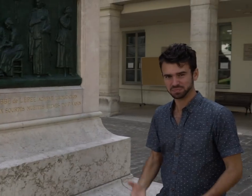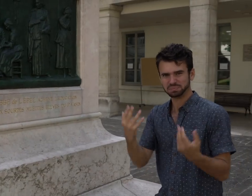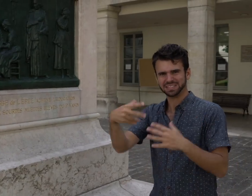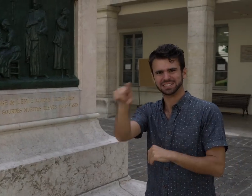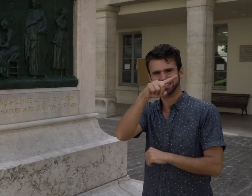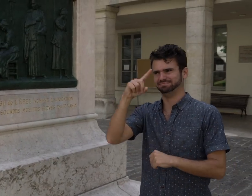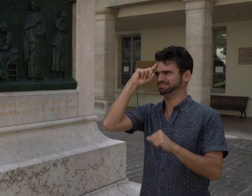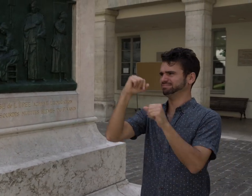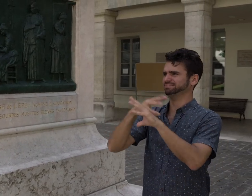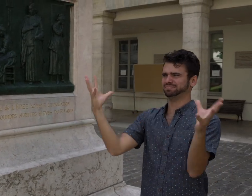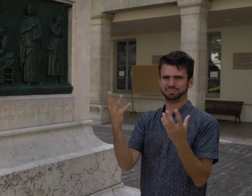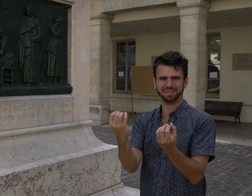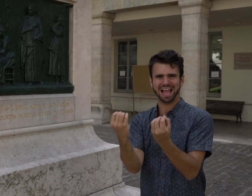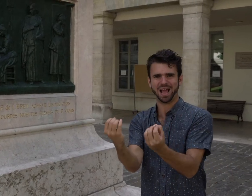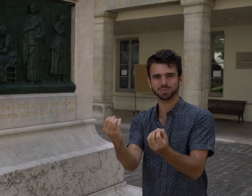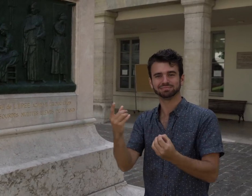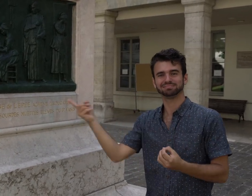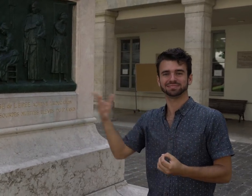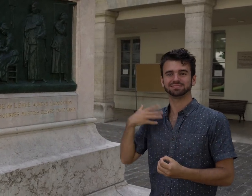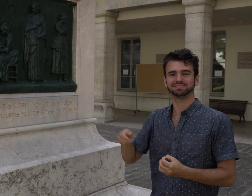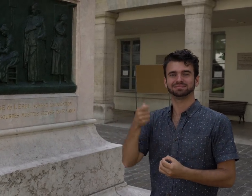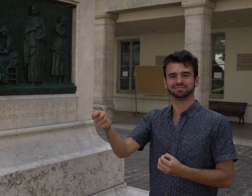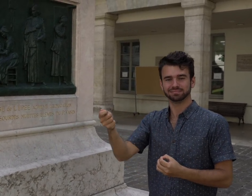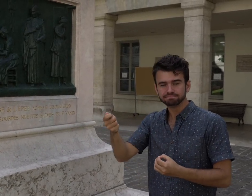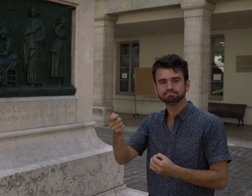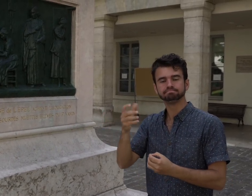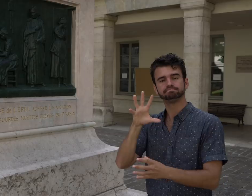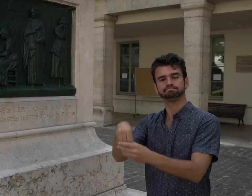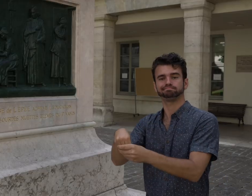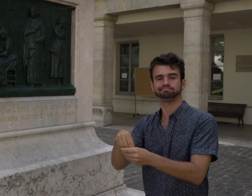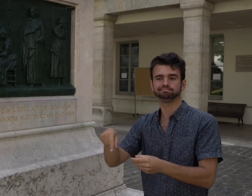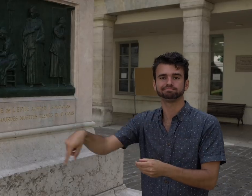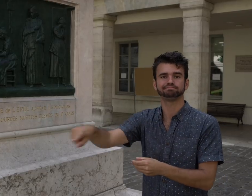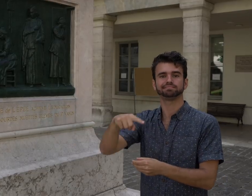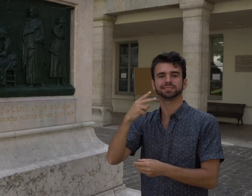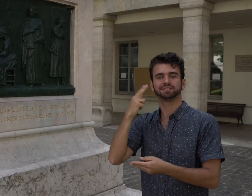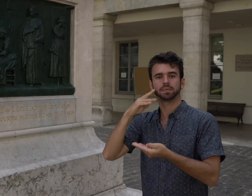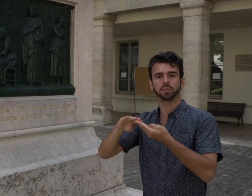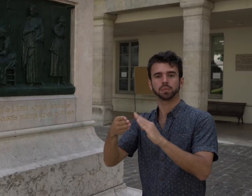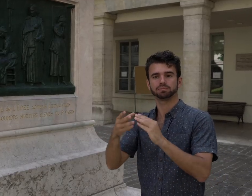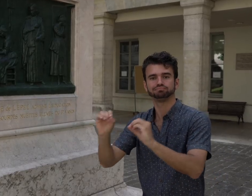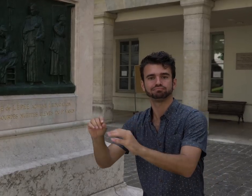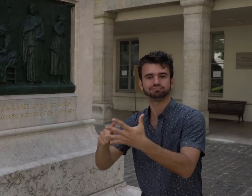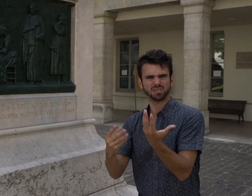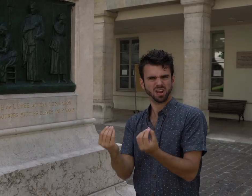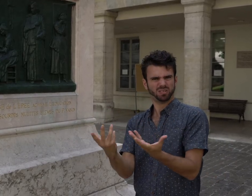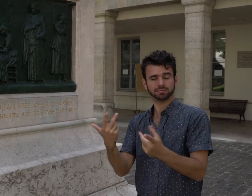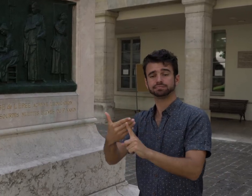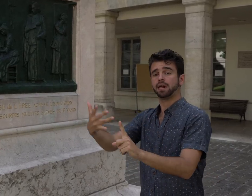I bet you all wanted to learn how did Charles-Michel de l'Épée got involved the Deaf community.